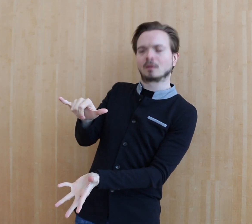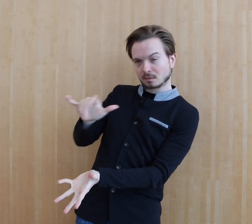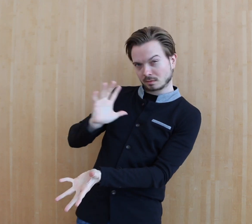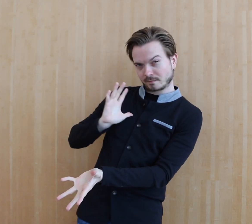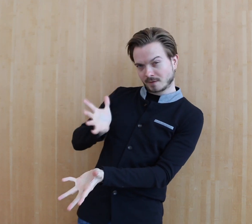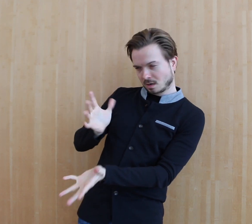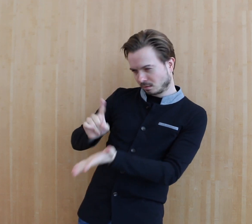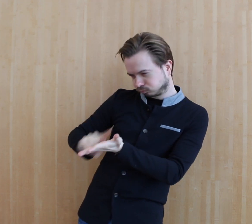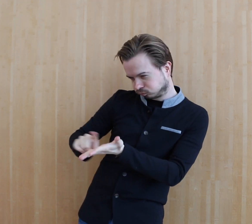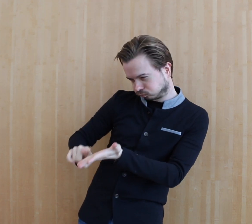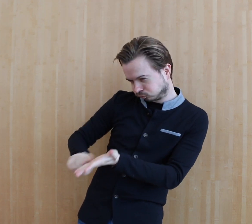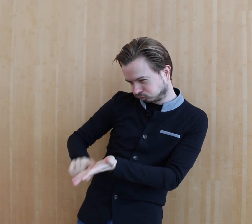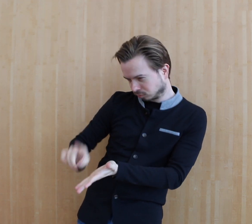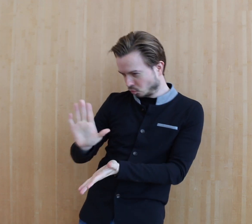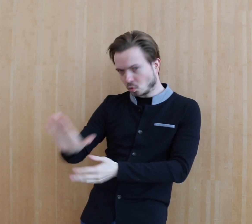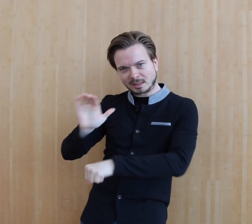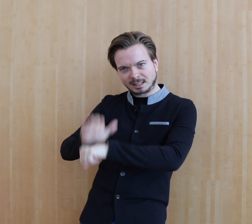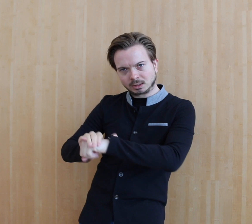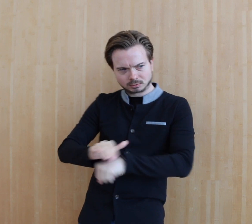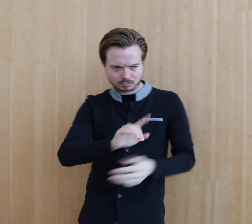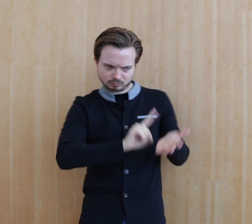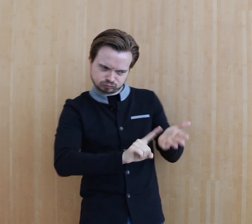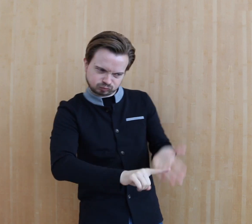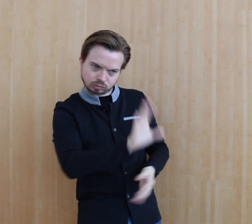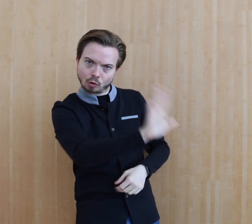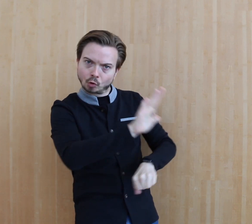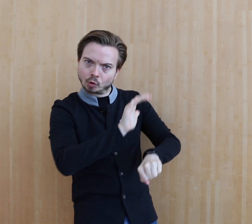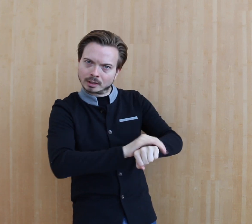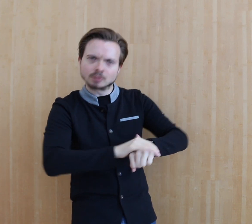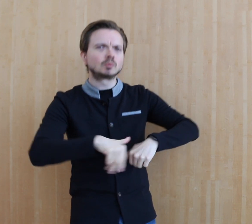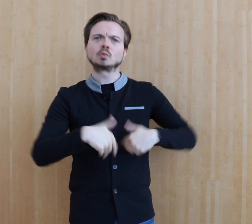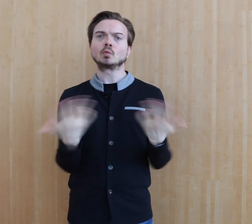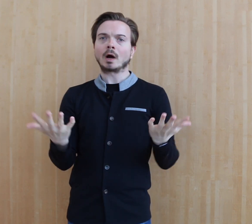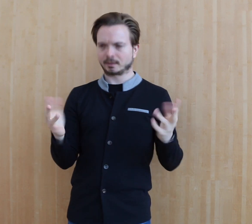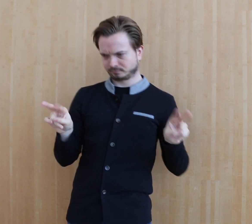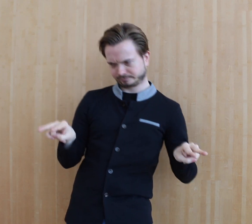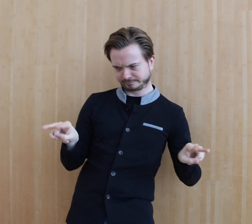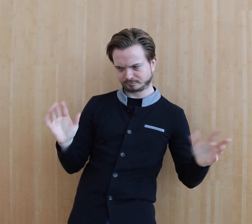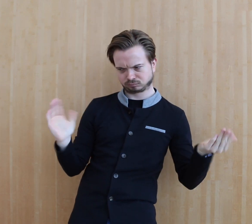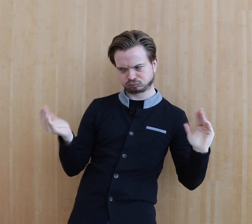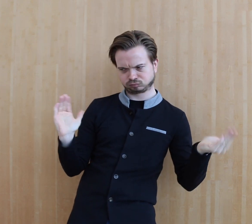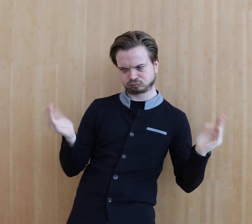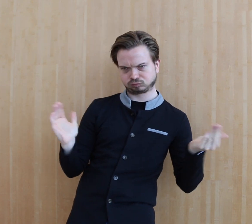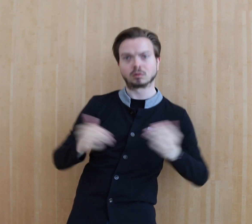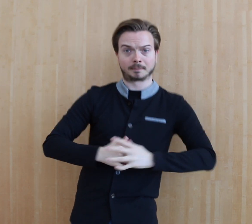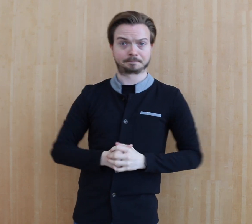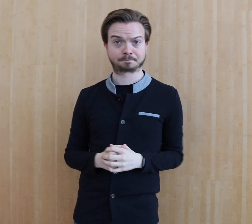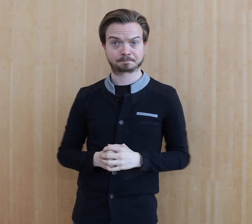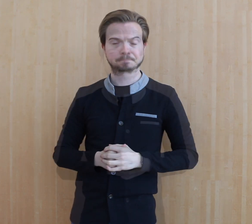Now we've got those two groups - we can look at their English development skills. Those groups are now comparable.